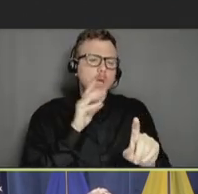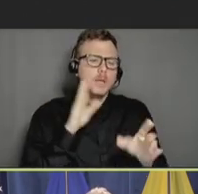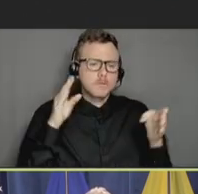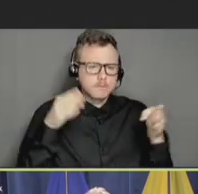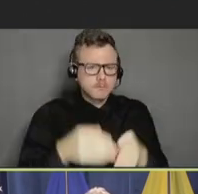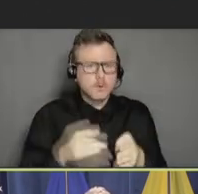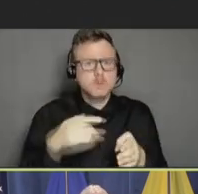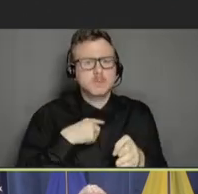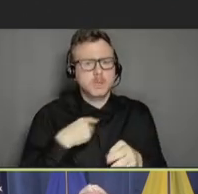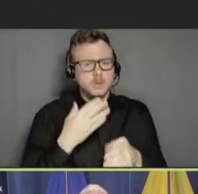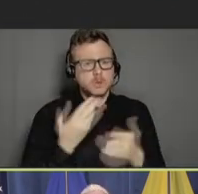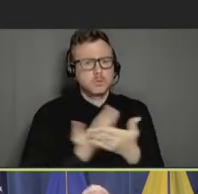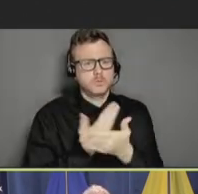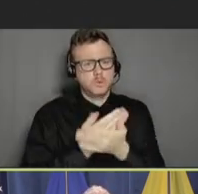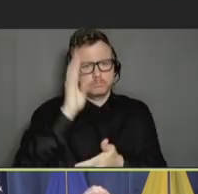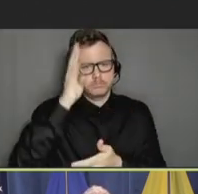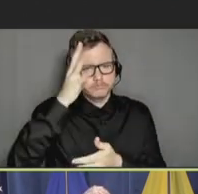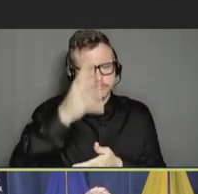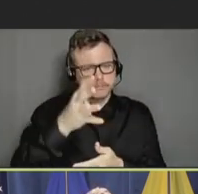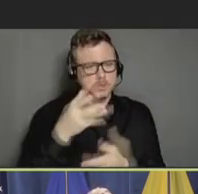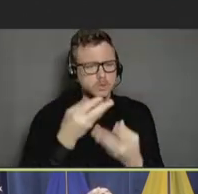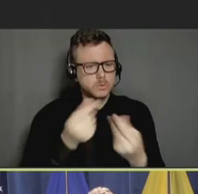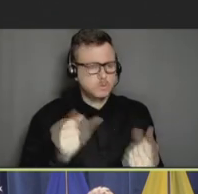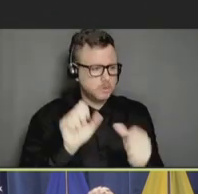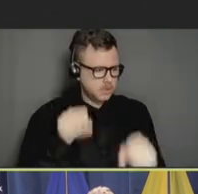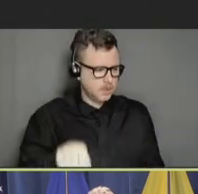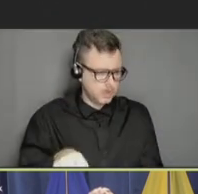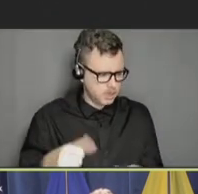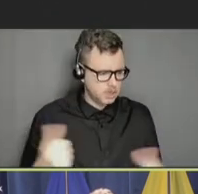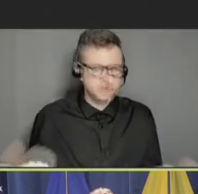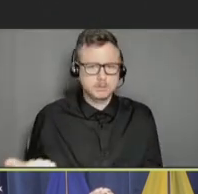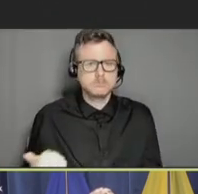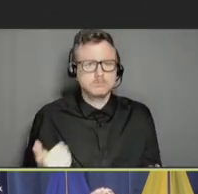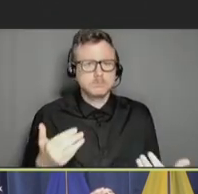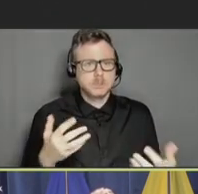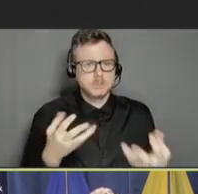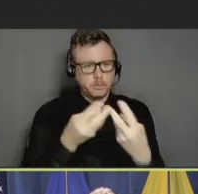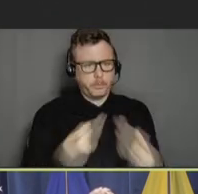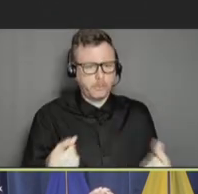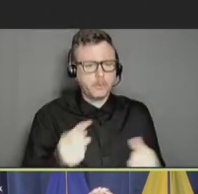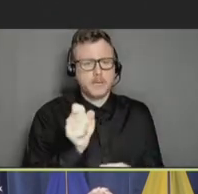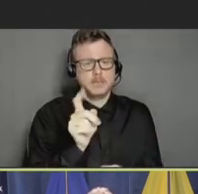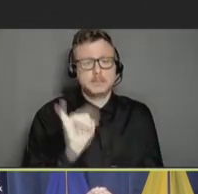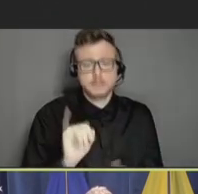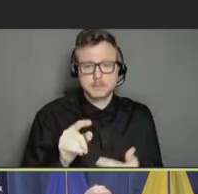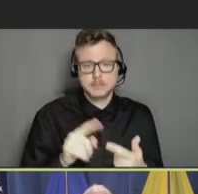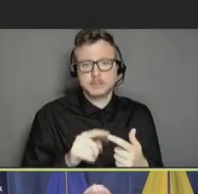and effective solutions to combat STIs, including expanding access to clinical care and the